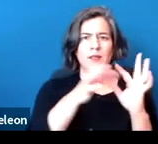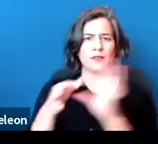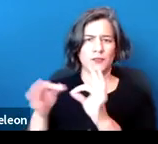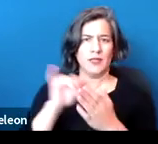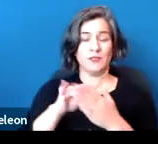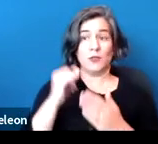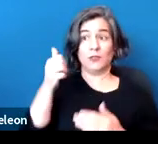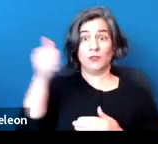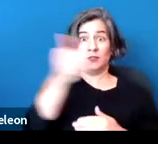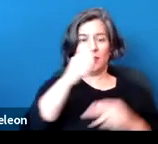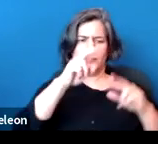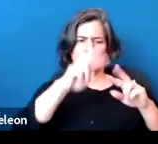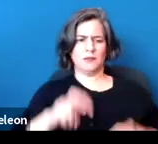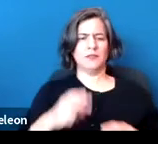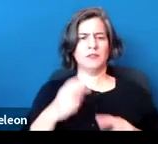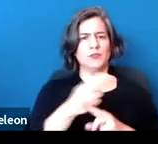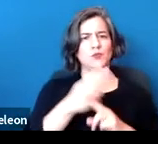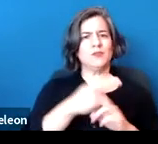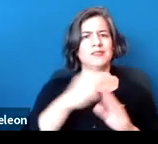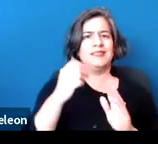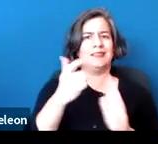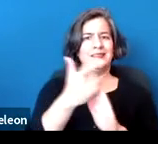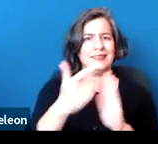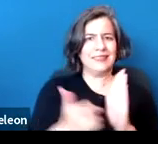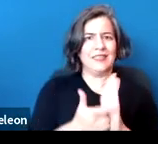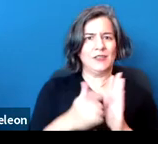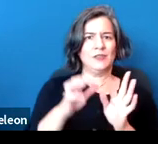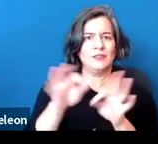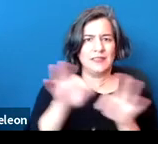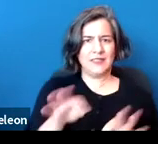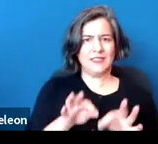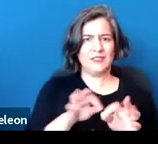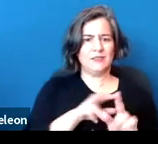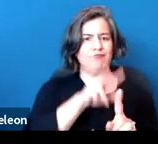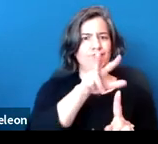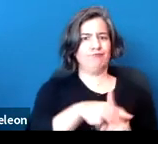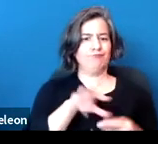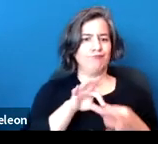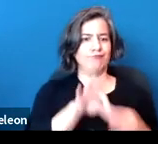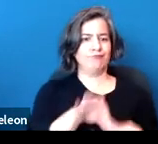that you're using the statutory definition that's most relevant to your goals.